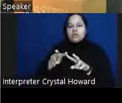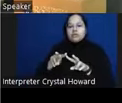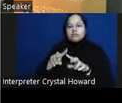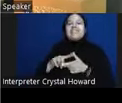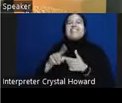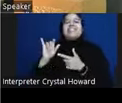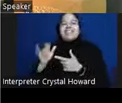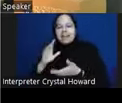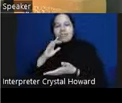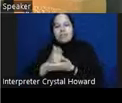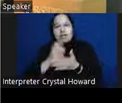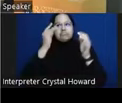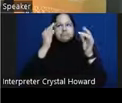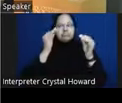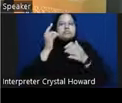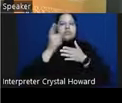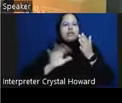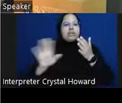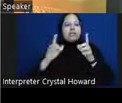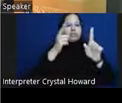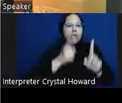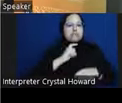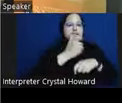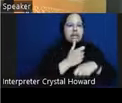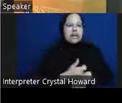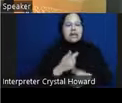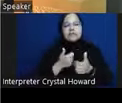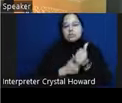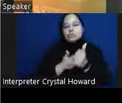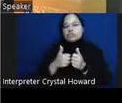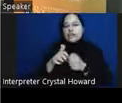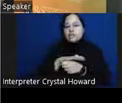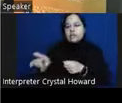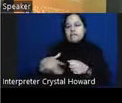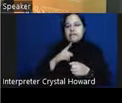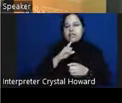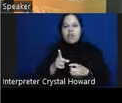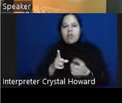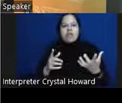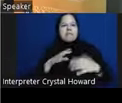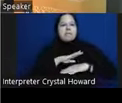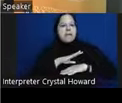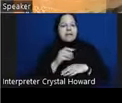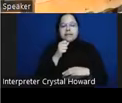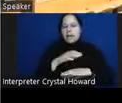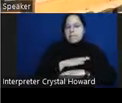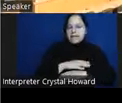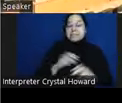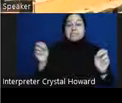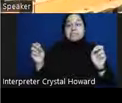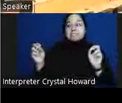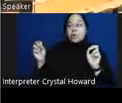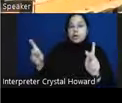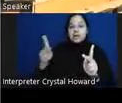met okay well unfortunately we're out of time I want to thank the three presenters